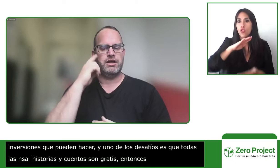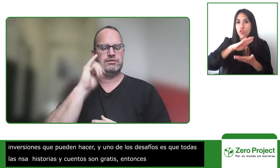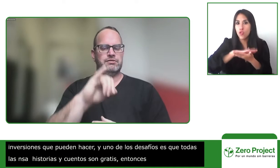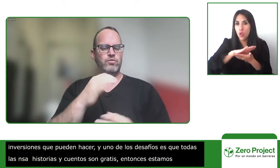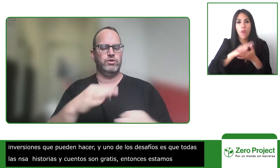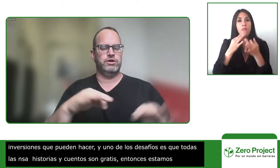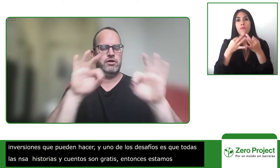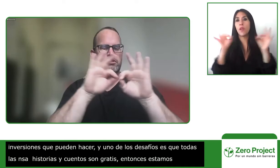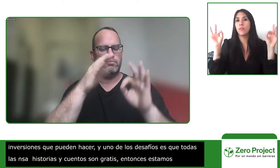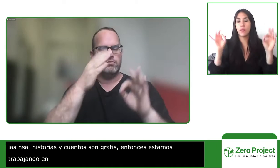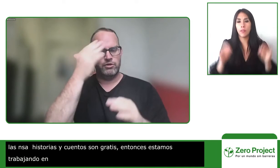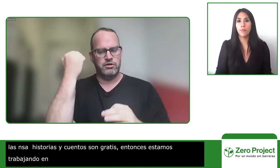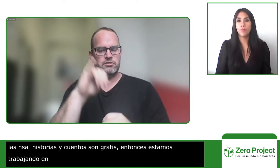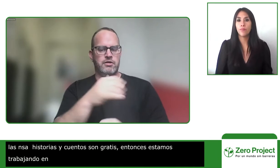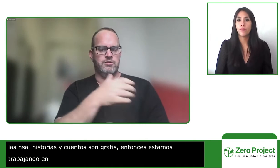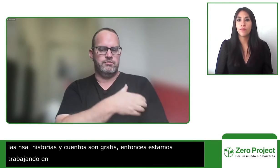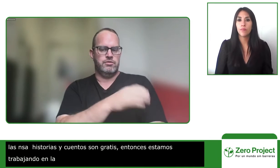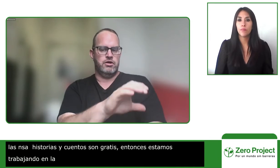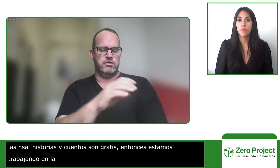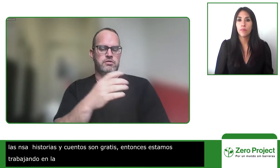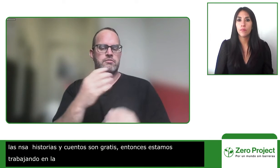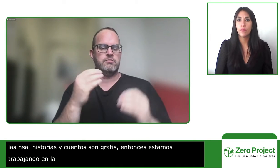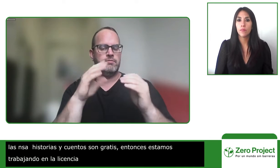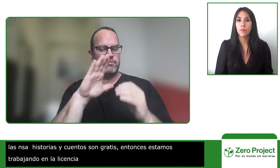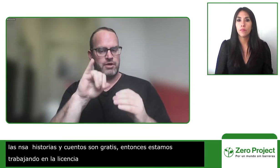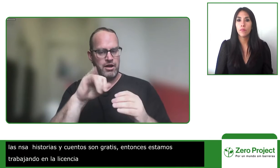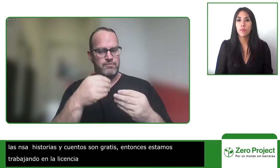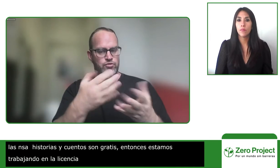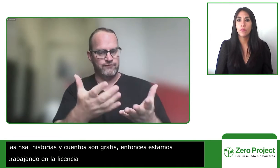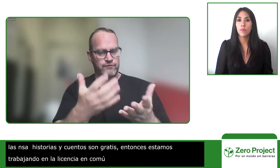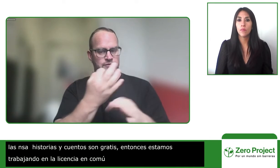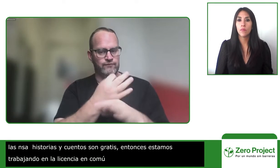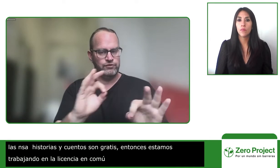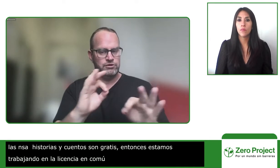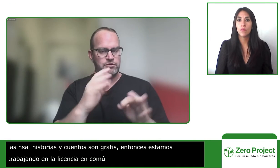the stories but distributing them as well and we want to keep it free